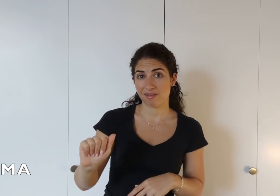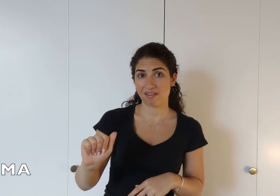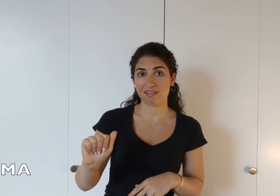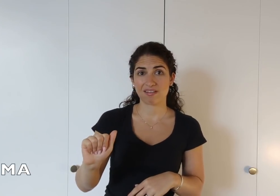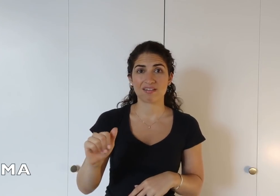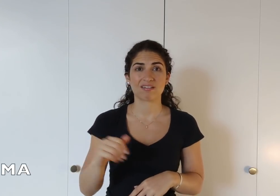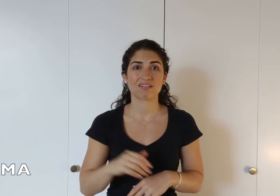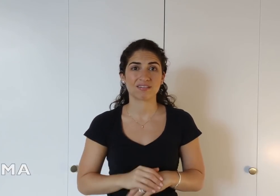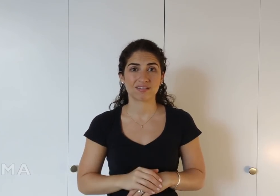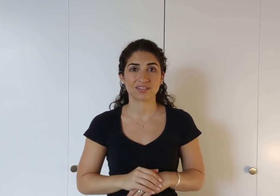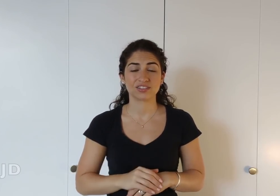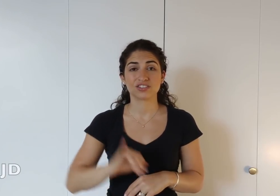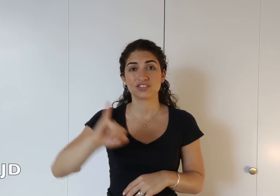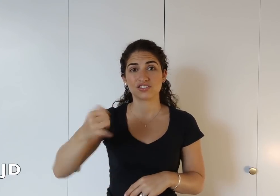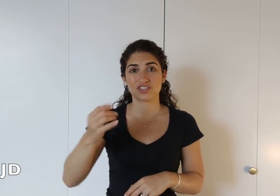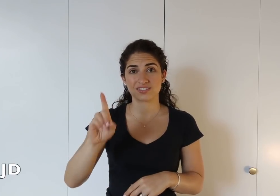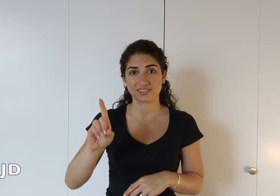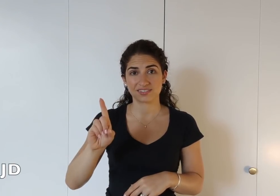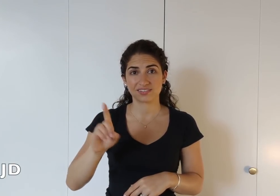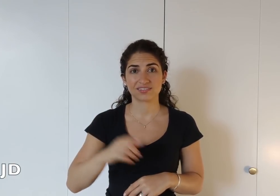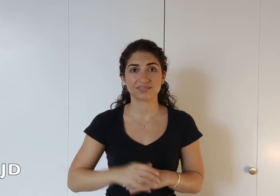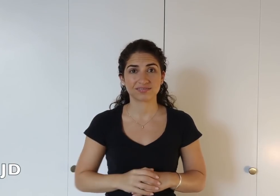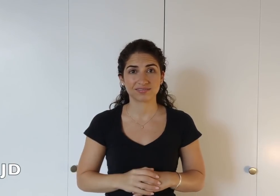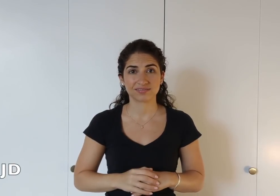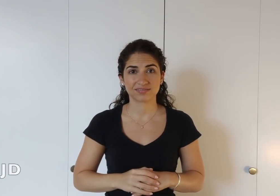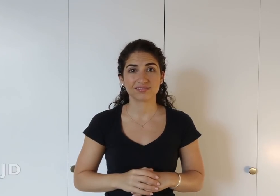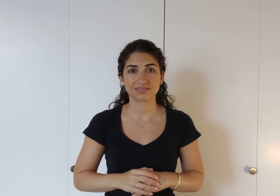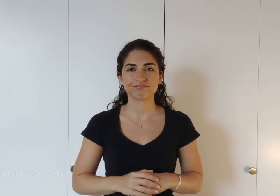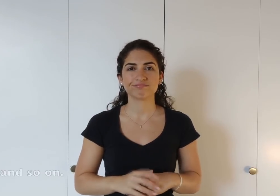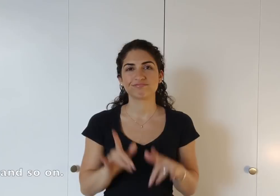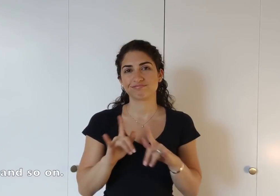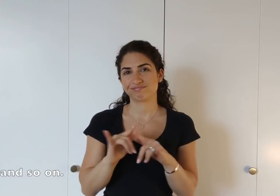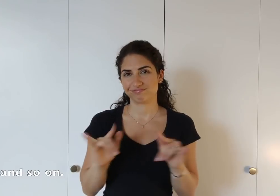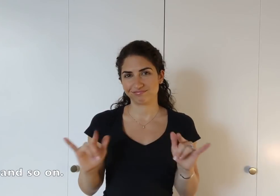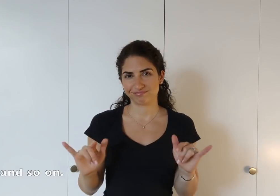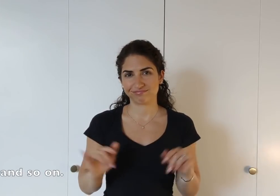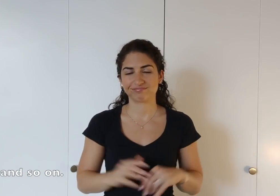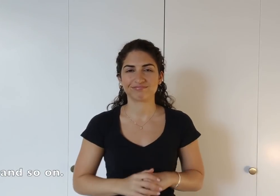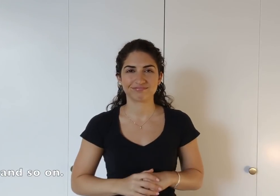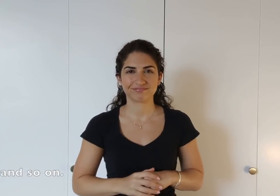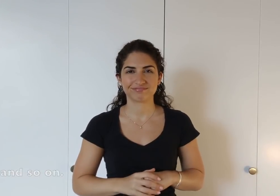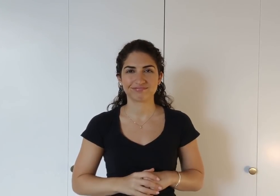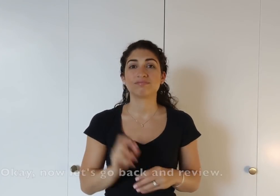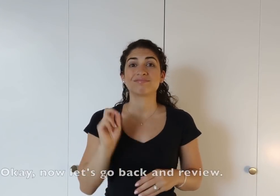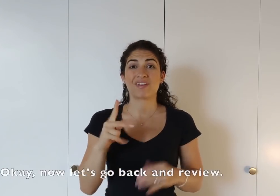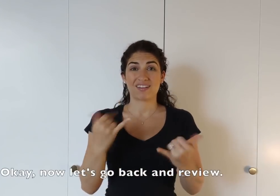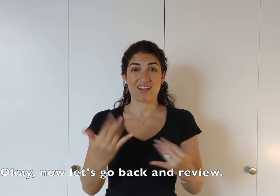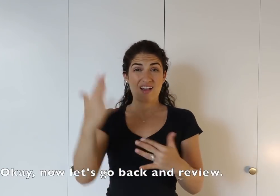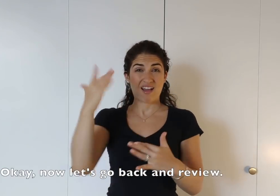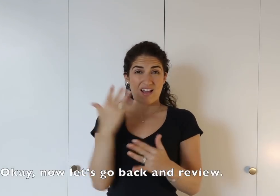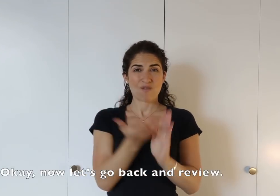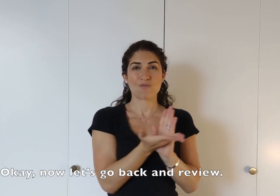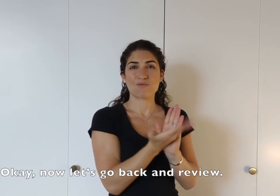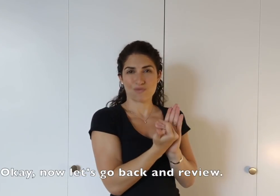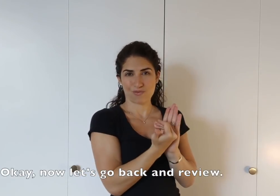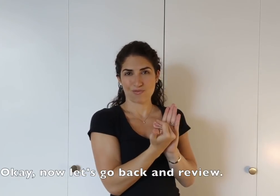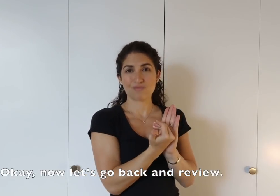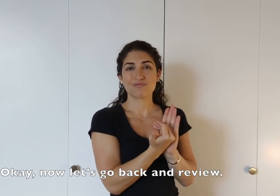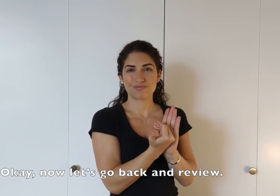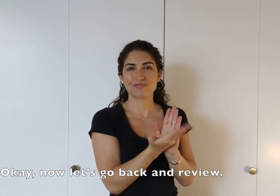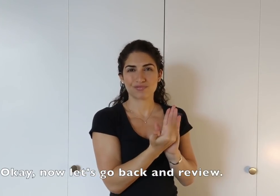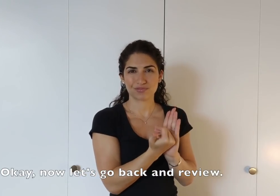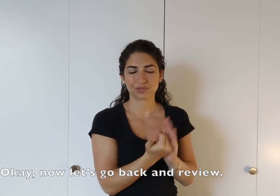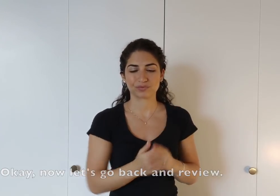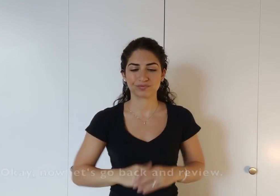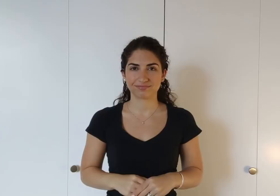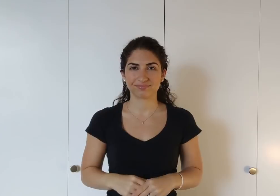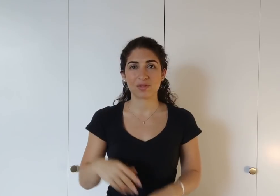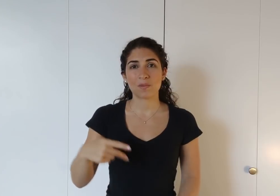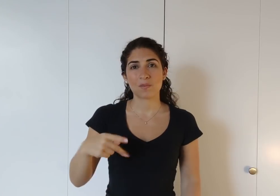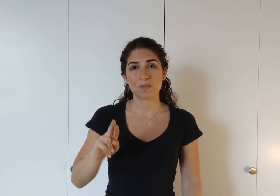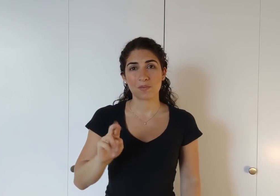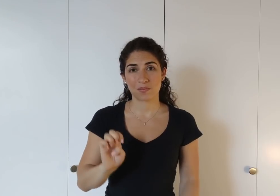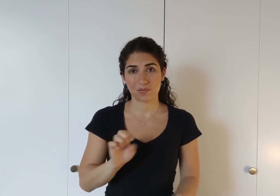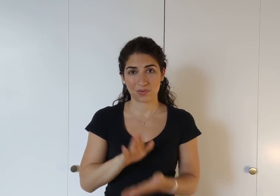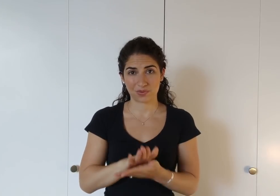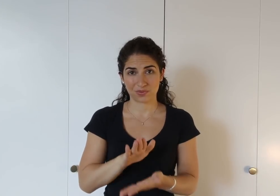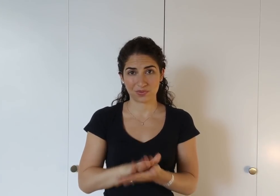JD, and so on. okay so now let's go back and review: